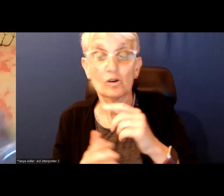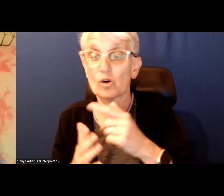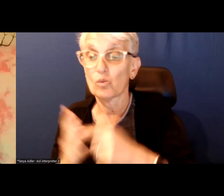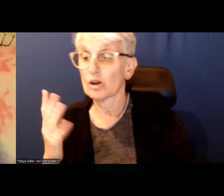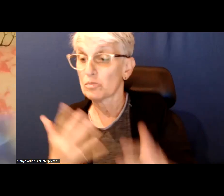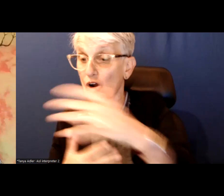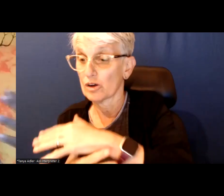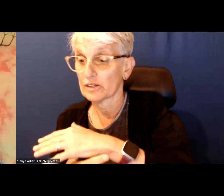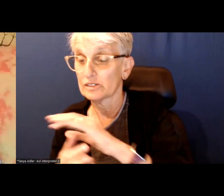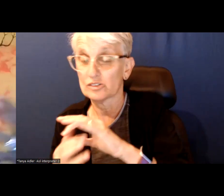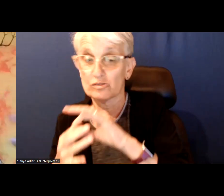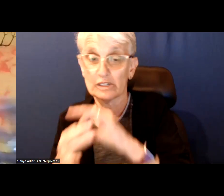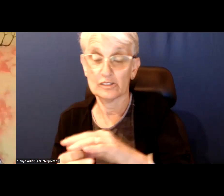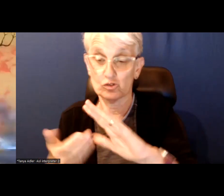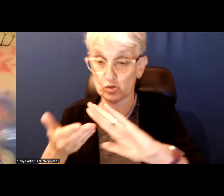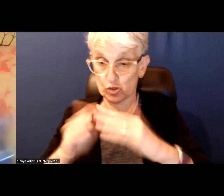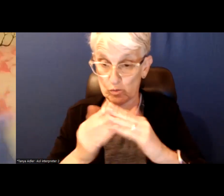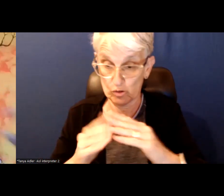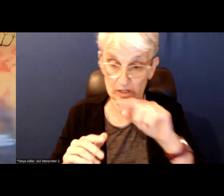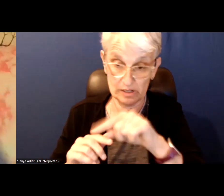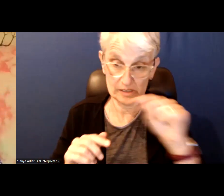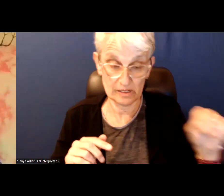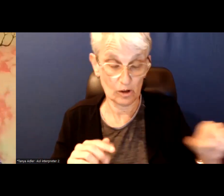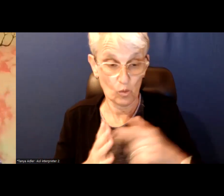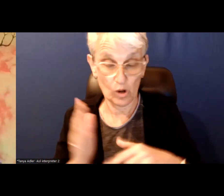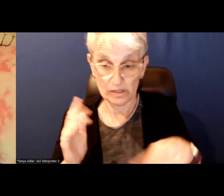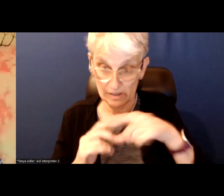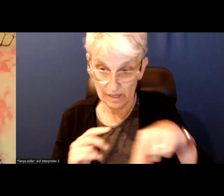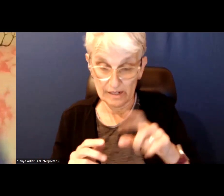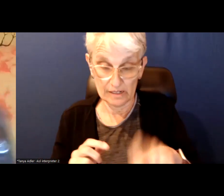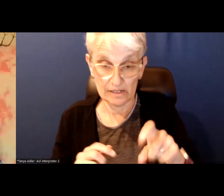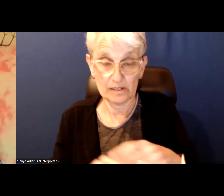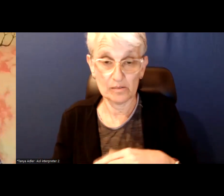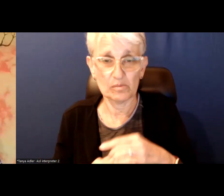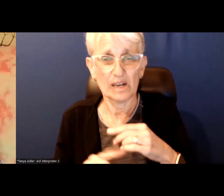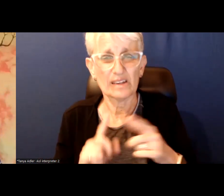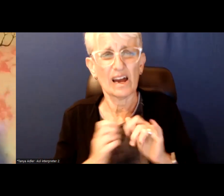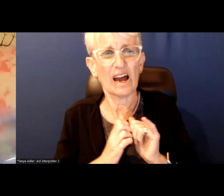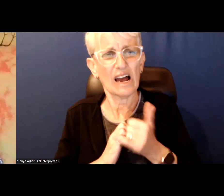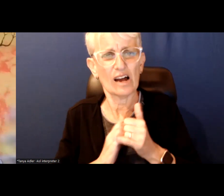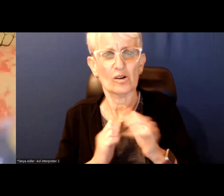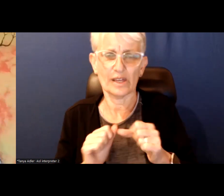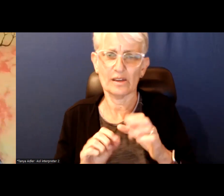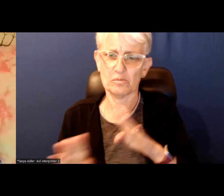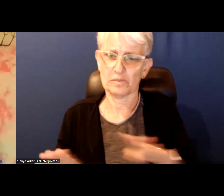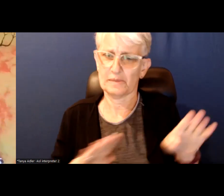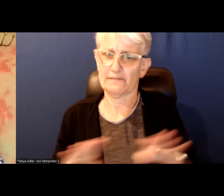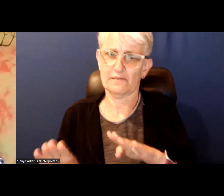terms of which communities, interest they're taking into account but how they conduct themselves during the debates.